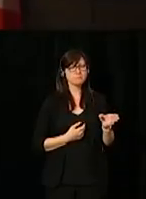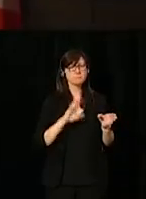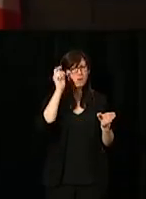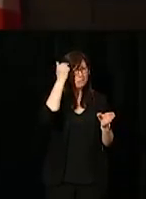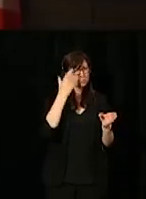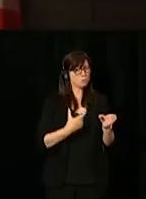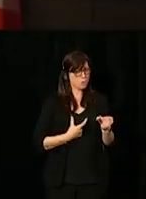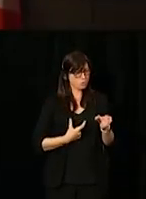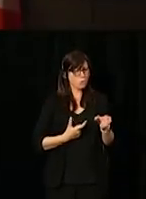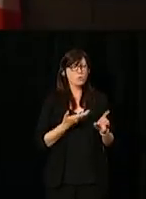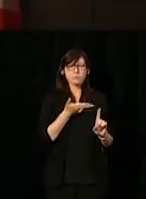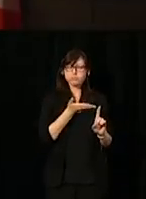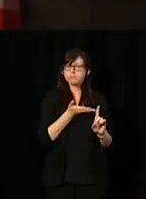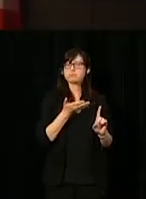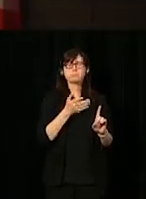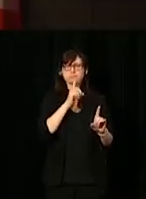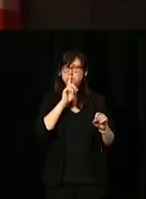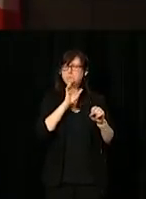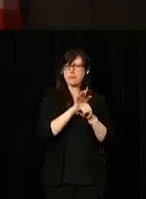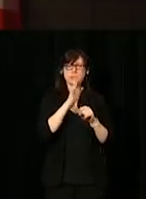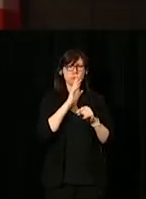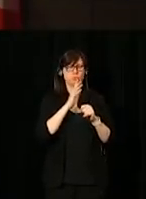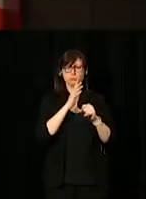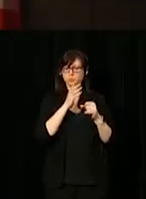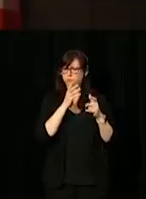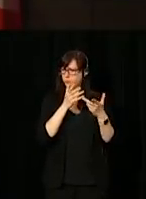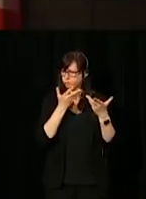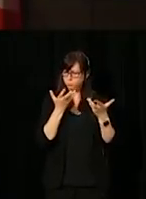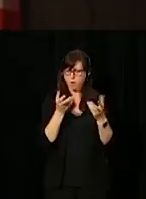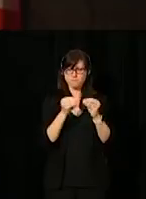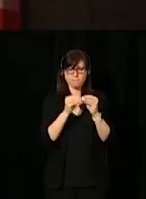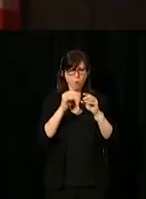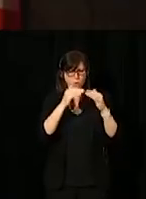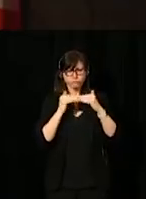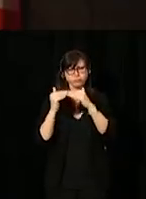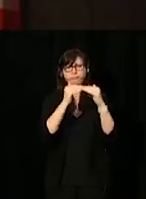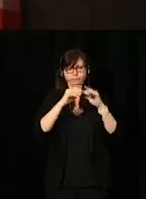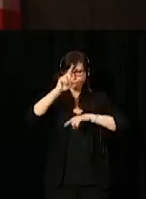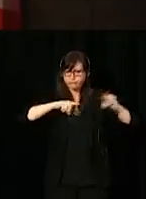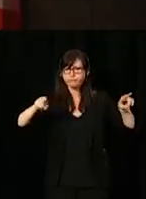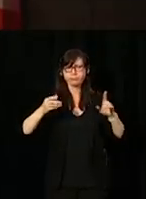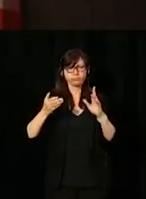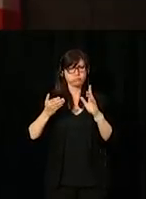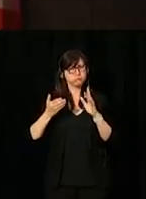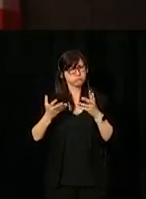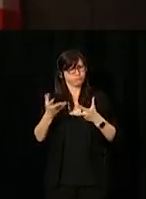[Translator:] Minister Qualtrough has been commited to addressing inequality and championing diversity throughout her career.